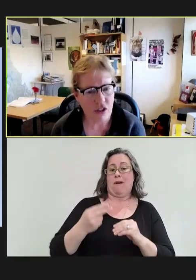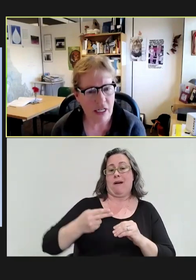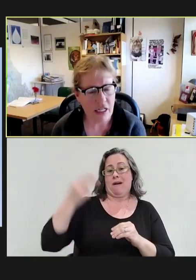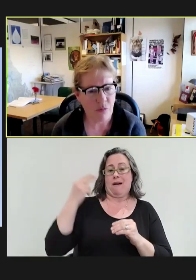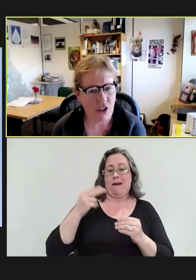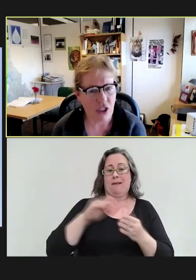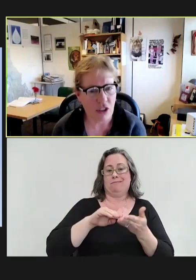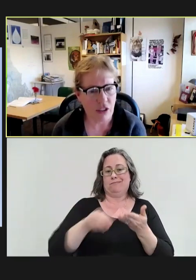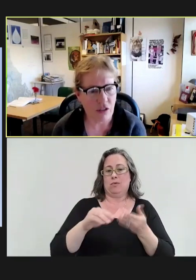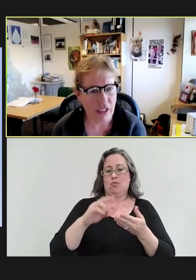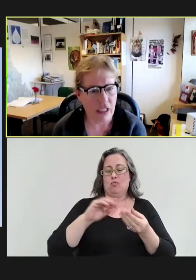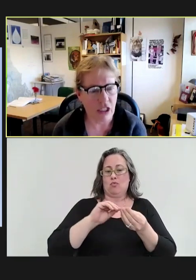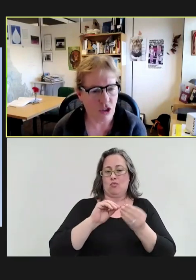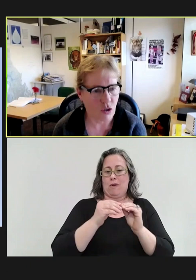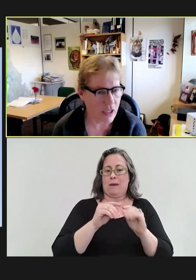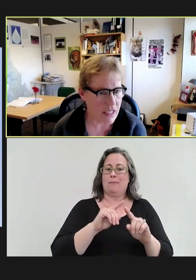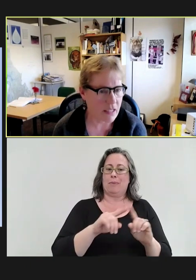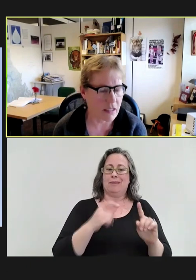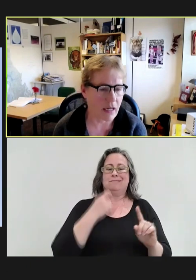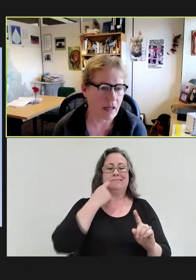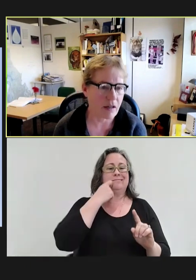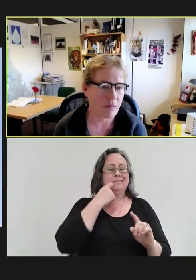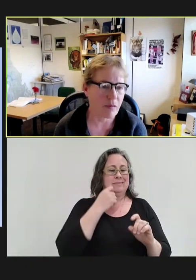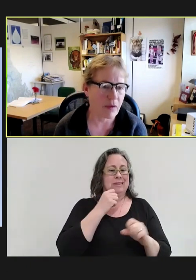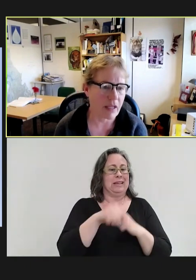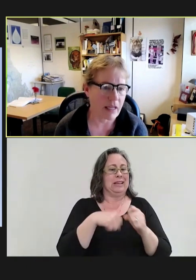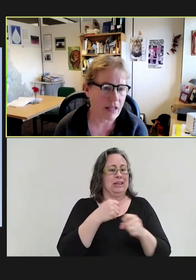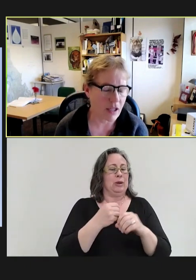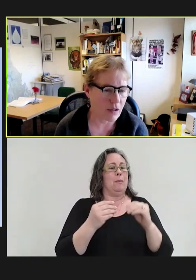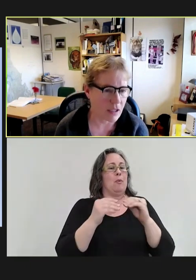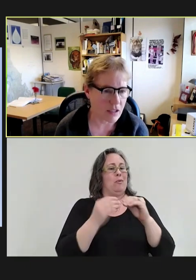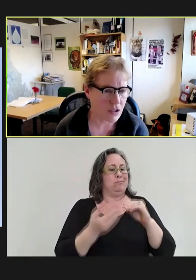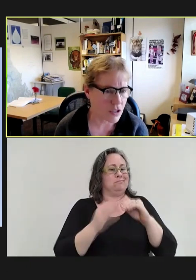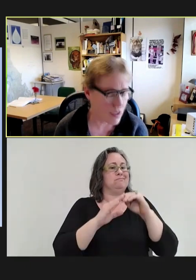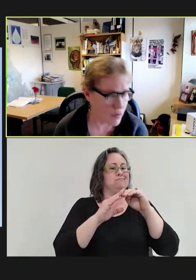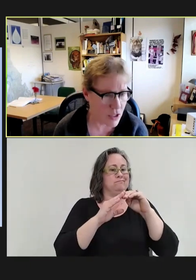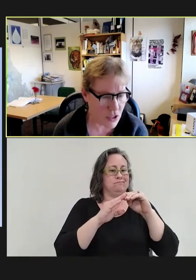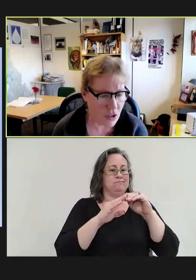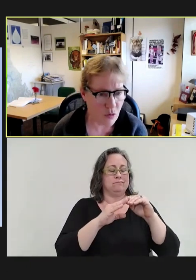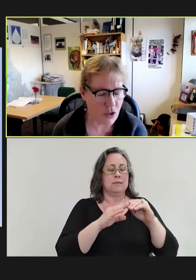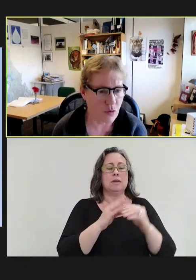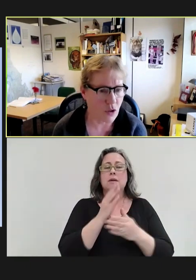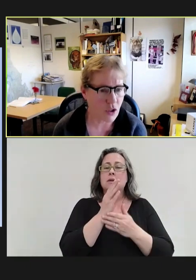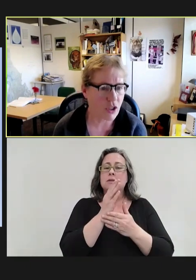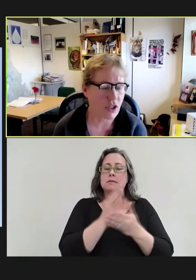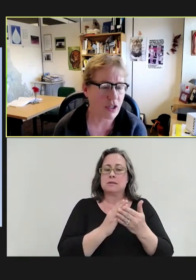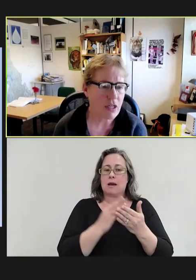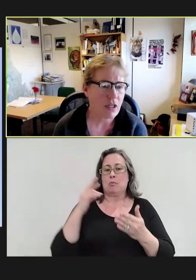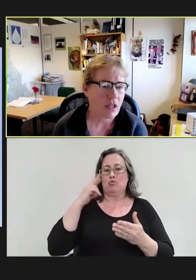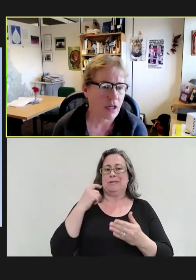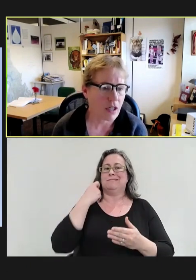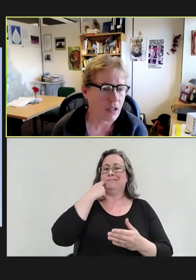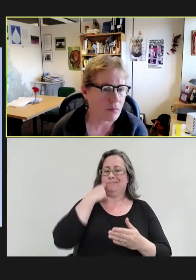it has particularly increased. And I think, as some of the reasons alluded to earlier,